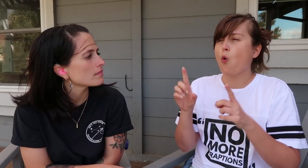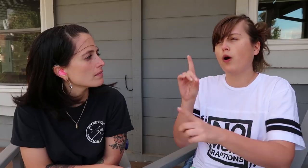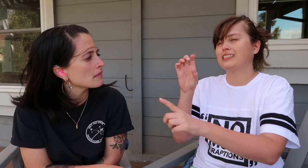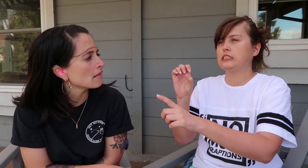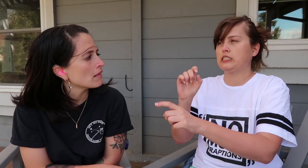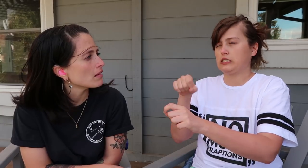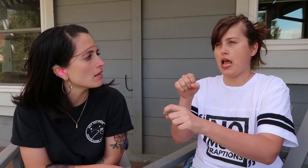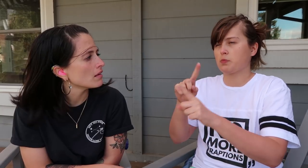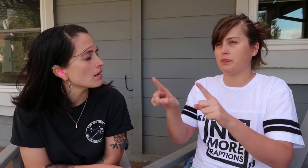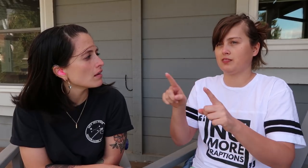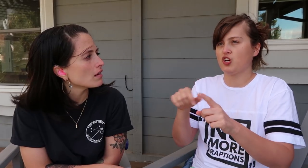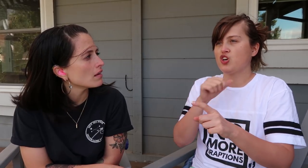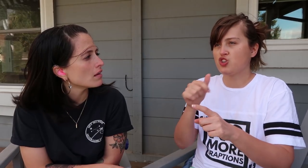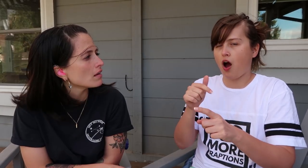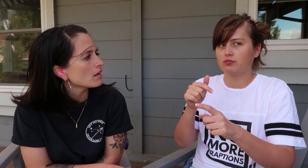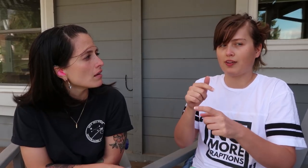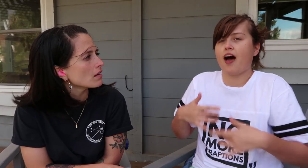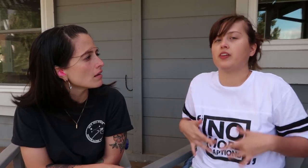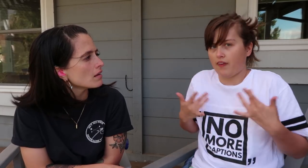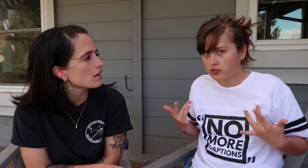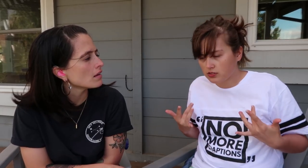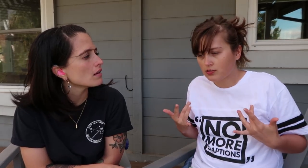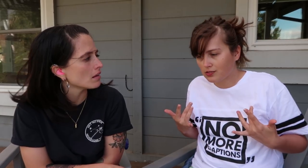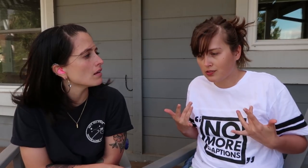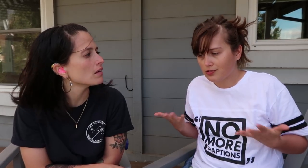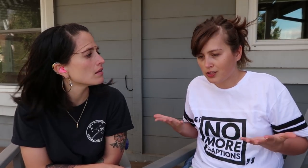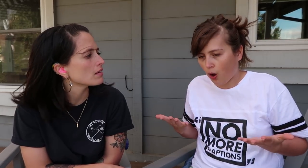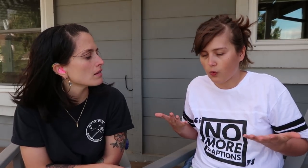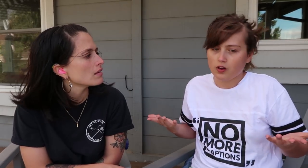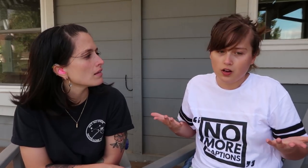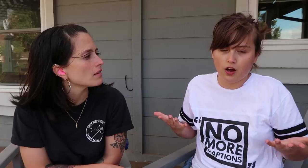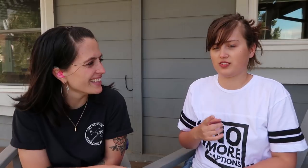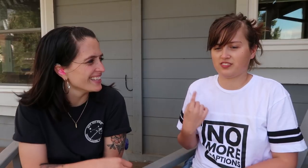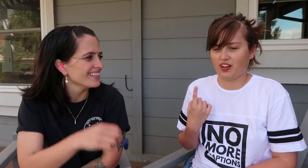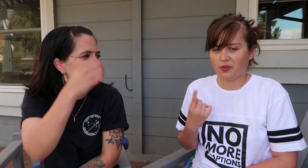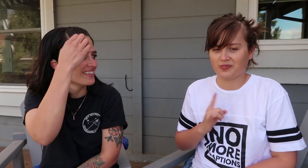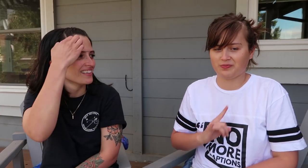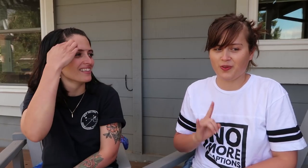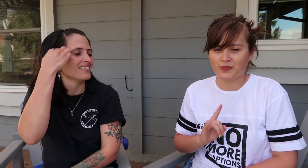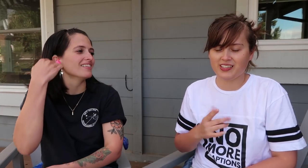Well, DC, yes, but not at the event, so I end up feeling pretty lonely.